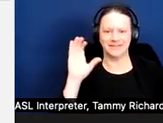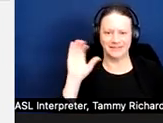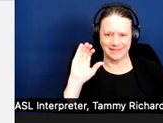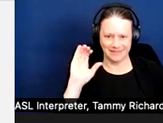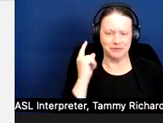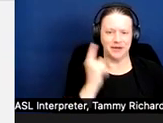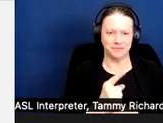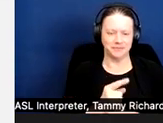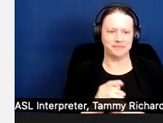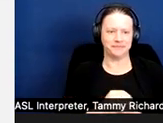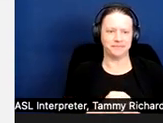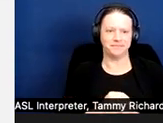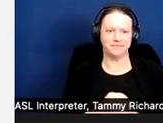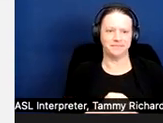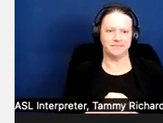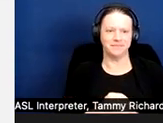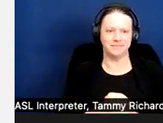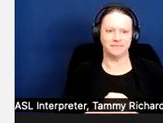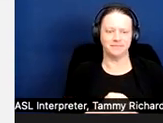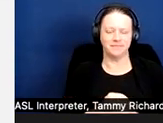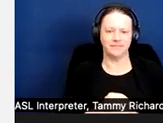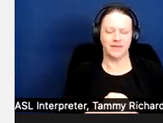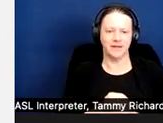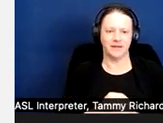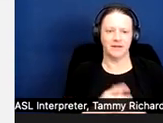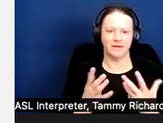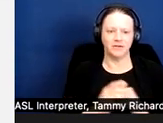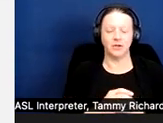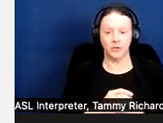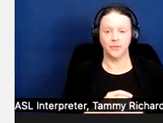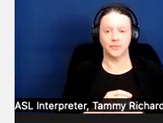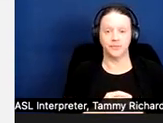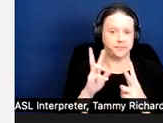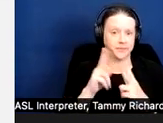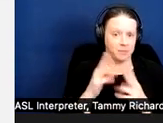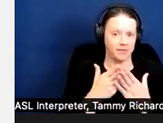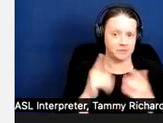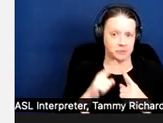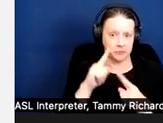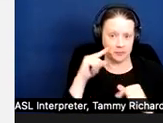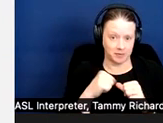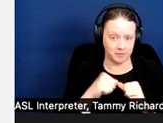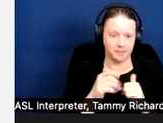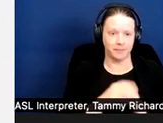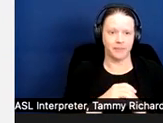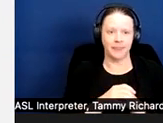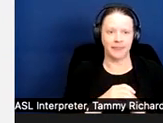Okay. So a couple of things to note here.